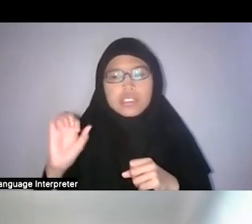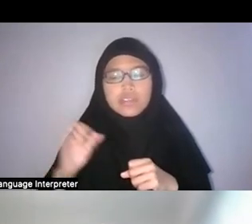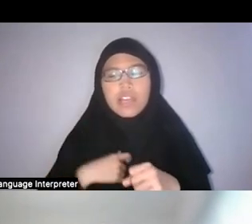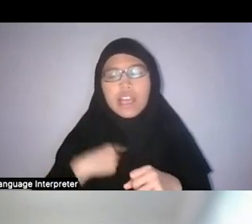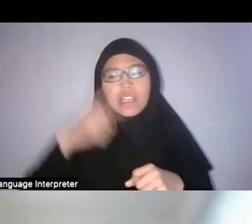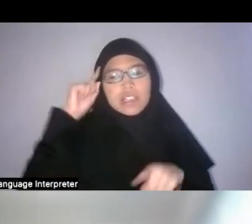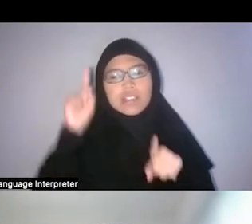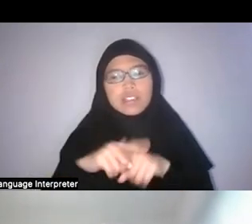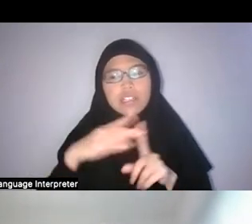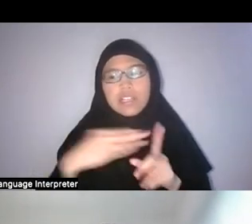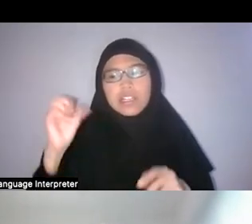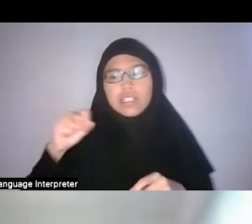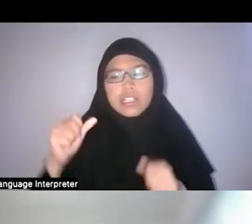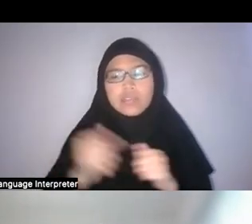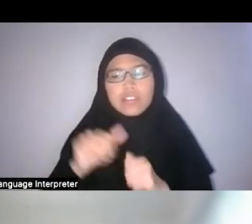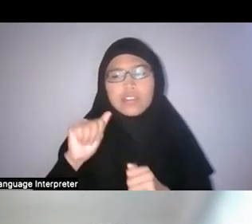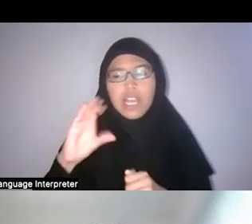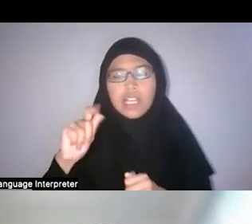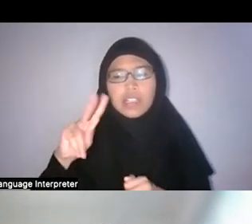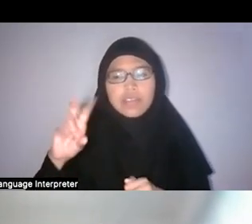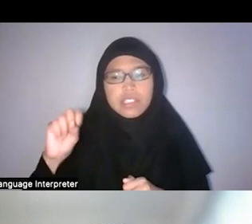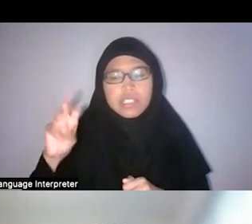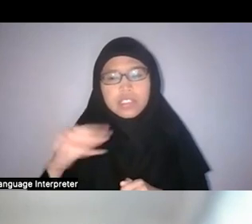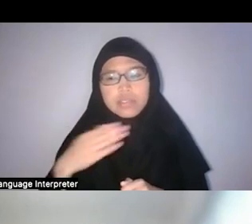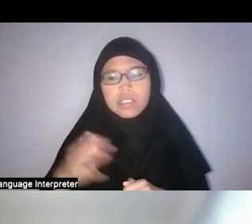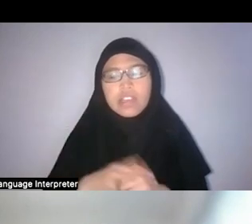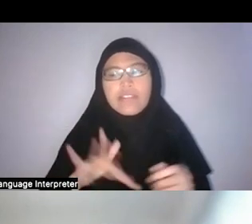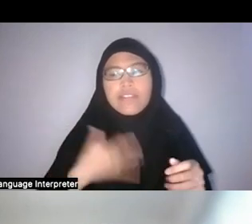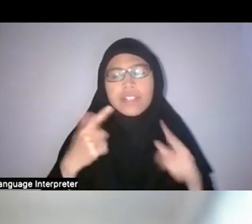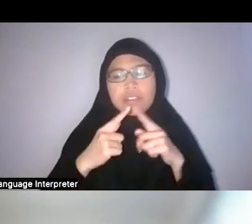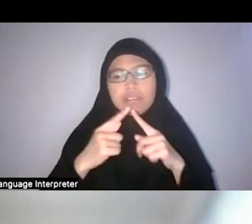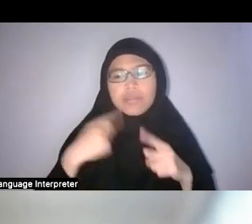And yes, with the activism stuff, it also felt to me as a